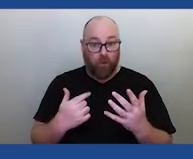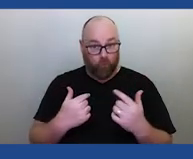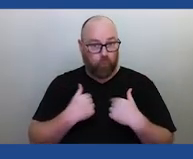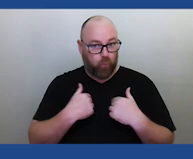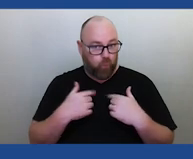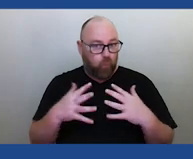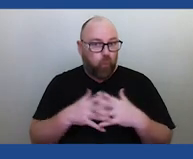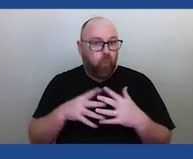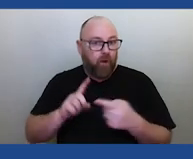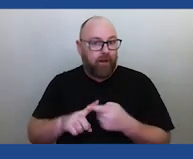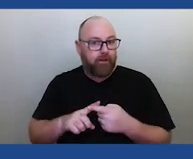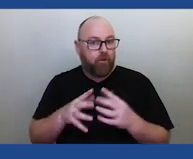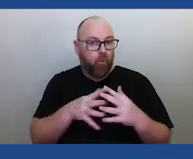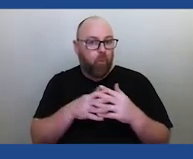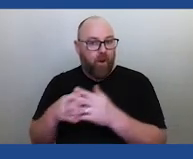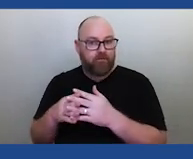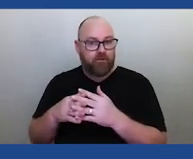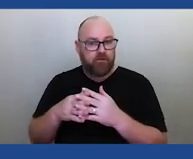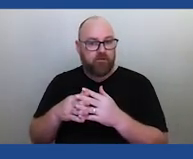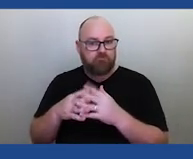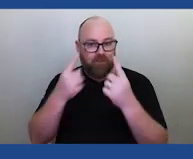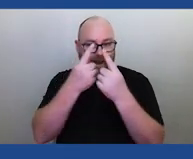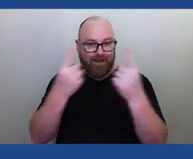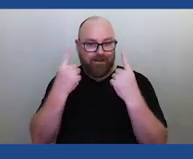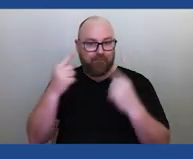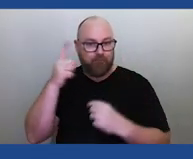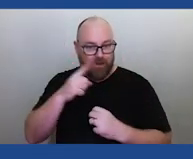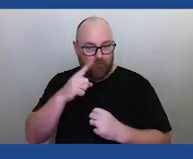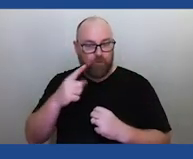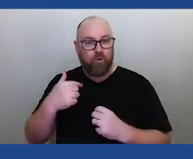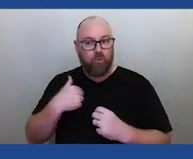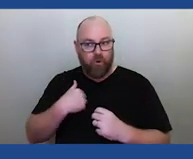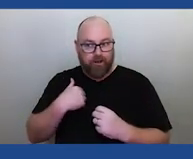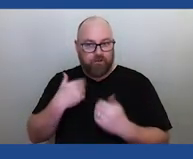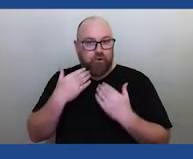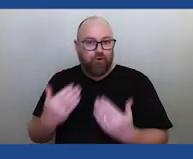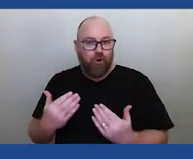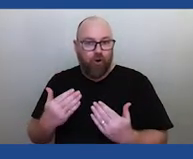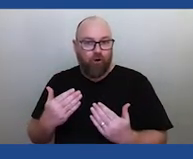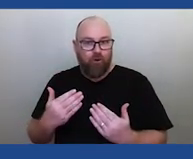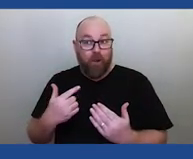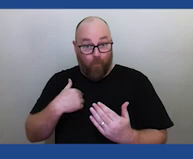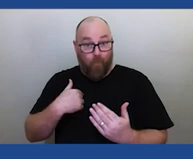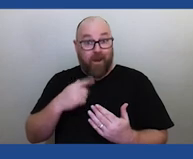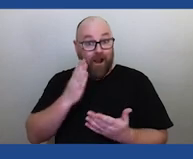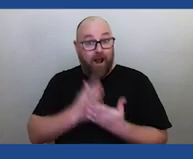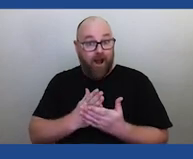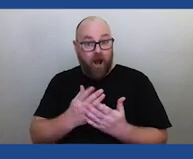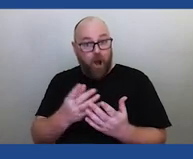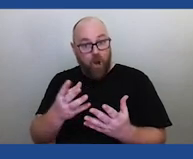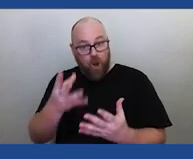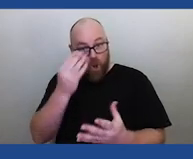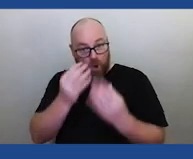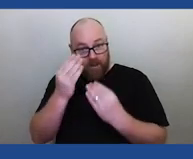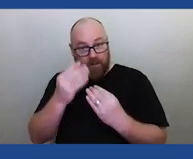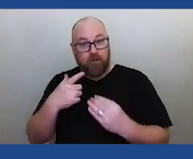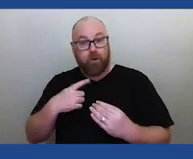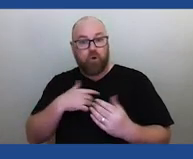don't know about this and we're learning by working with the Elders. So, yes, what we may not know today we almost certainly will know tomorrow,